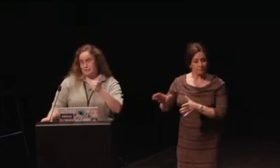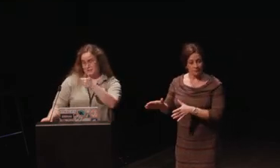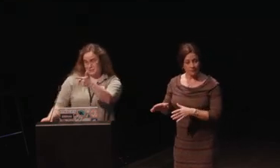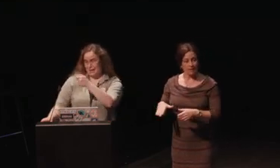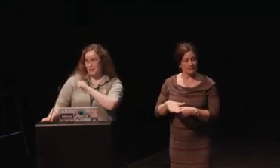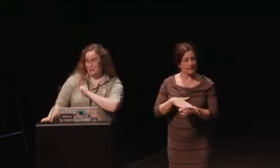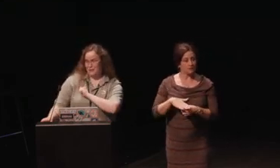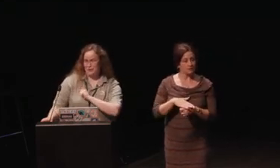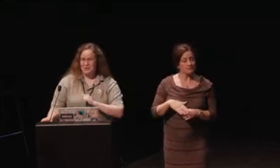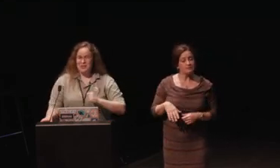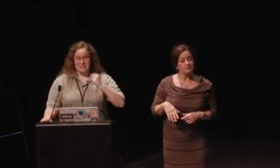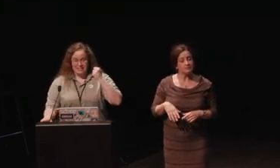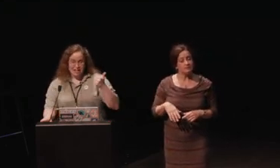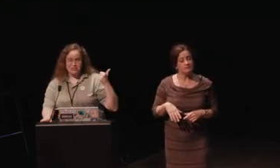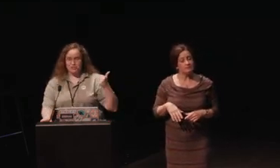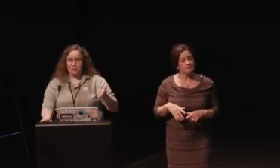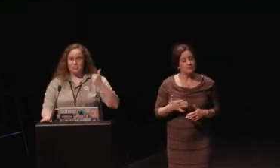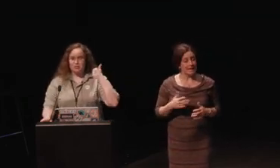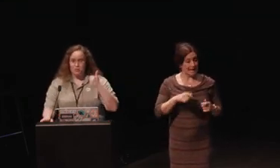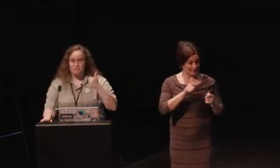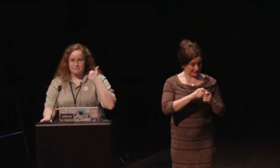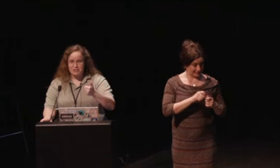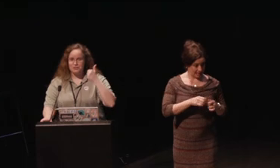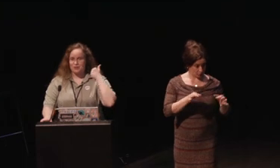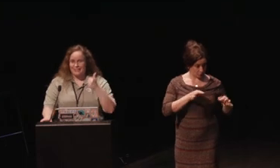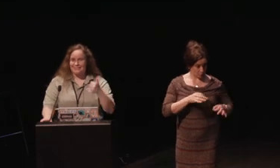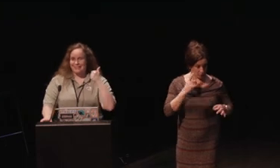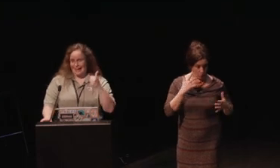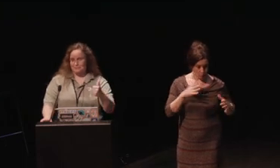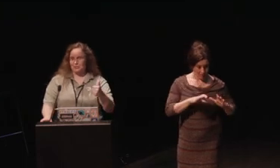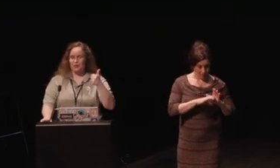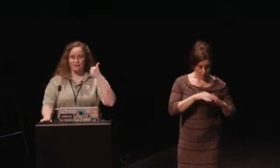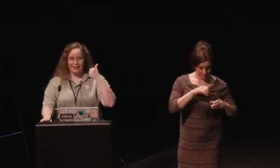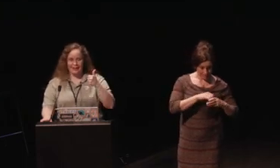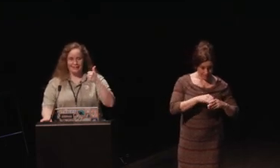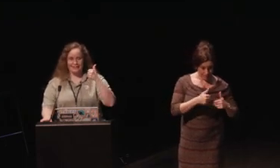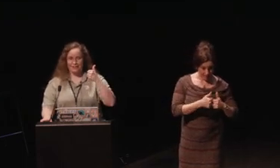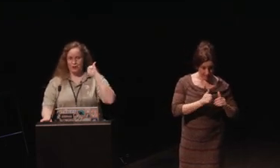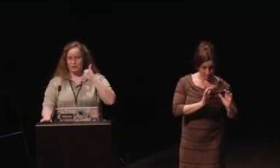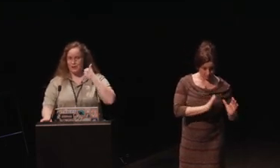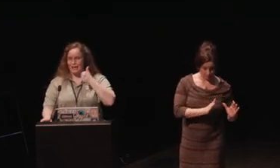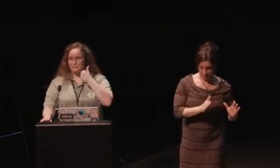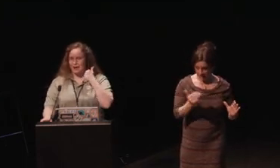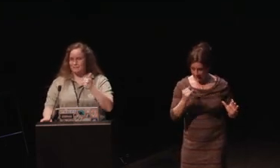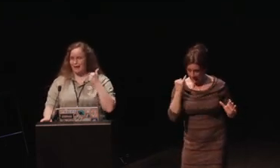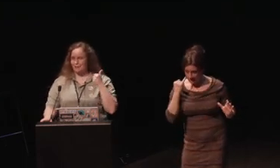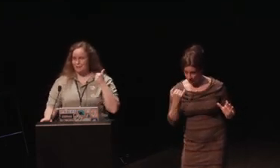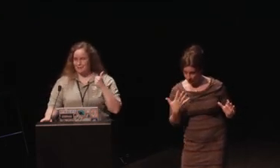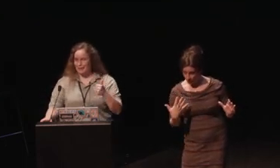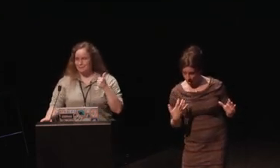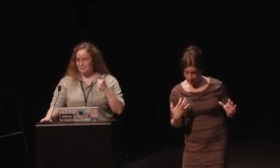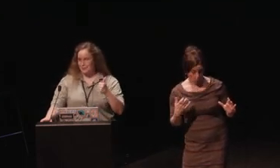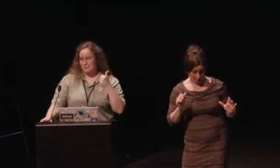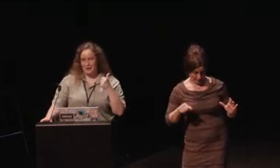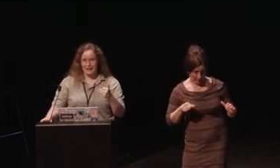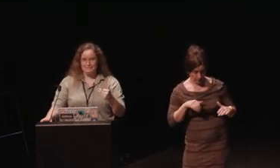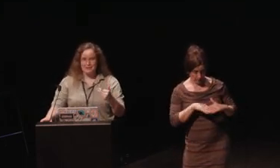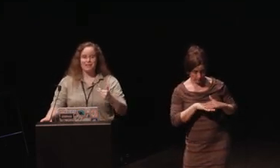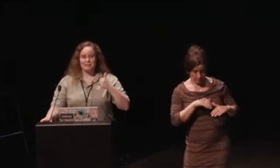this came up earlier, detailed descriptions of what features are in the game. So you have any idea of whether or not you might be able to play it before you buy it.